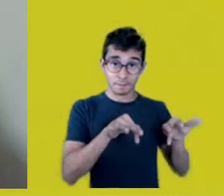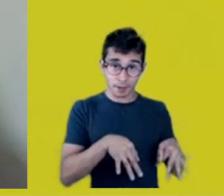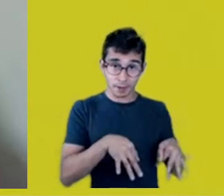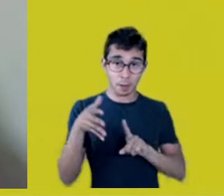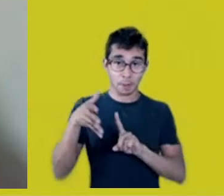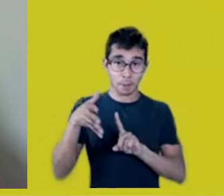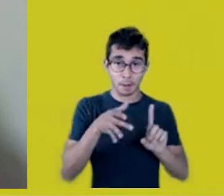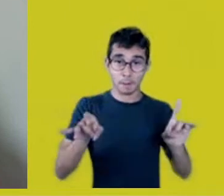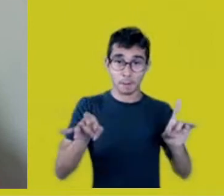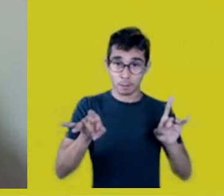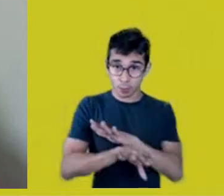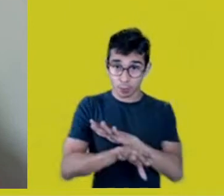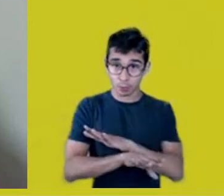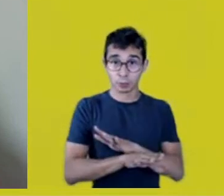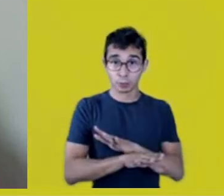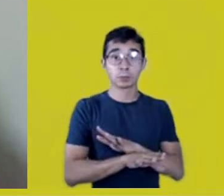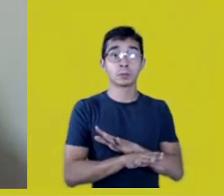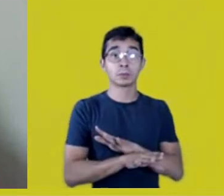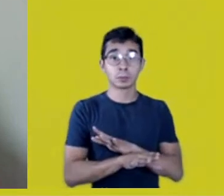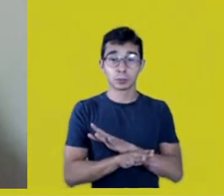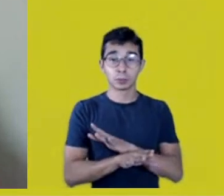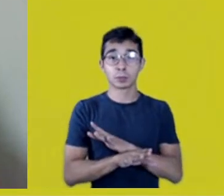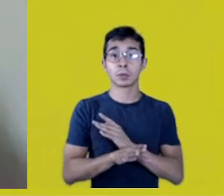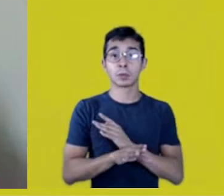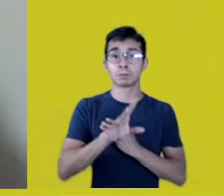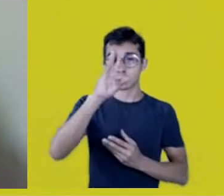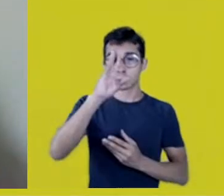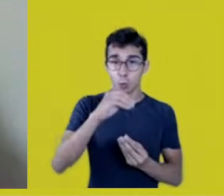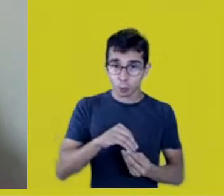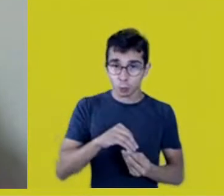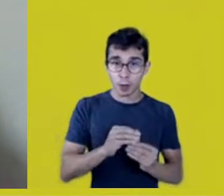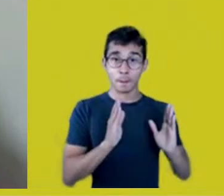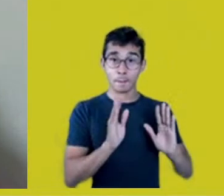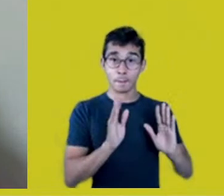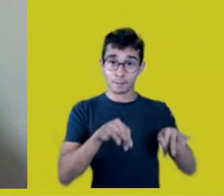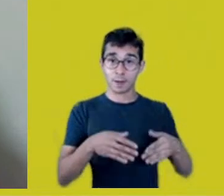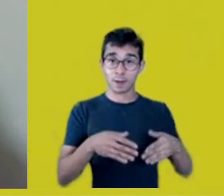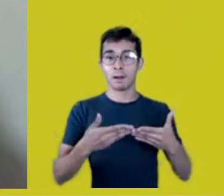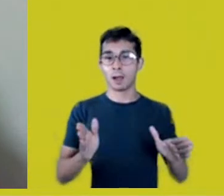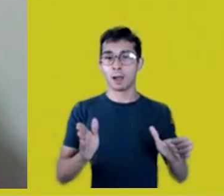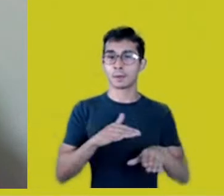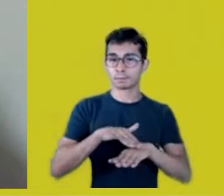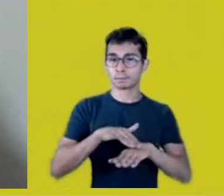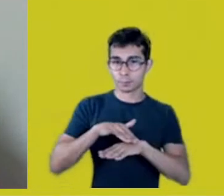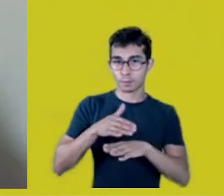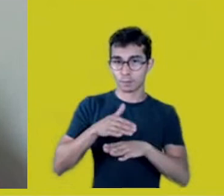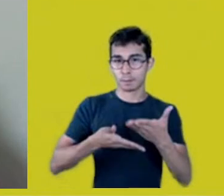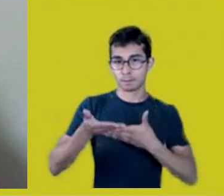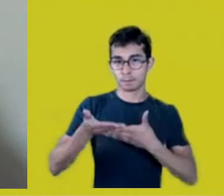and Maria Thaís has made her comments, we’ll open up for conversation with you, the viewer,